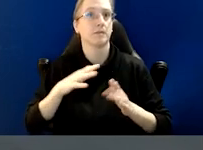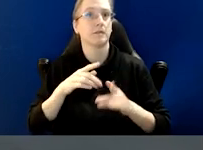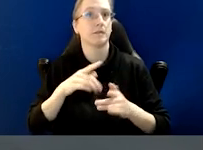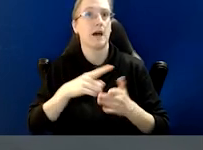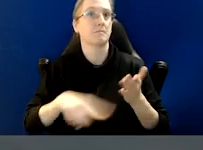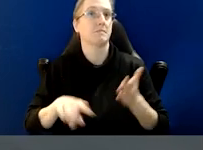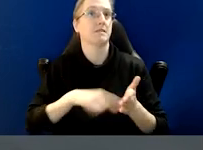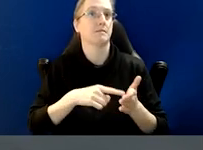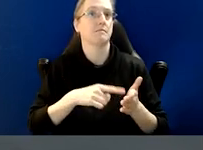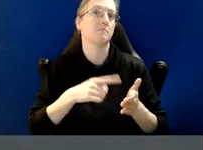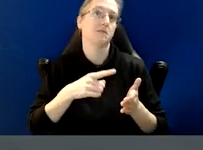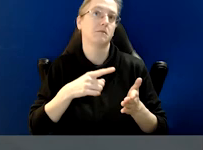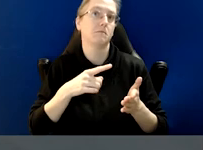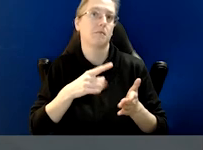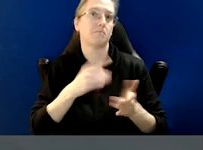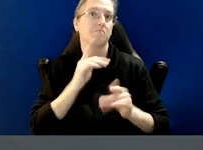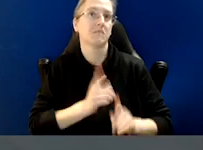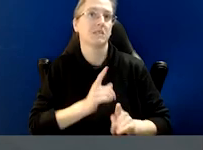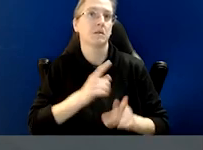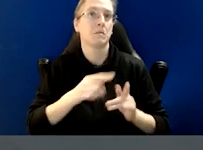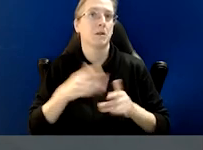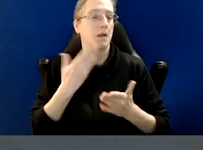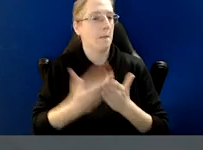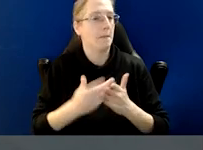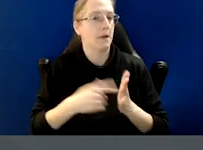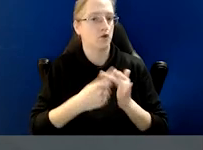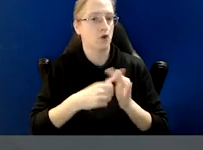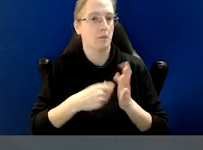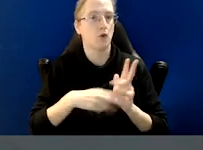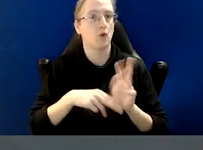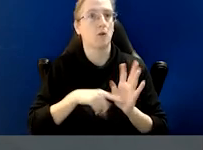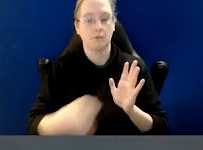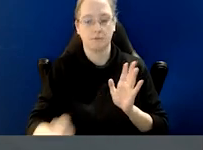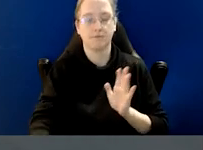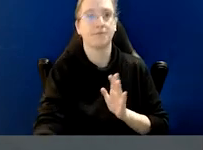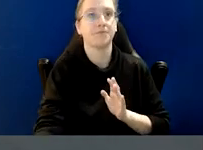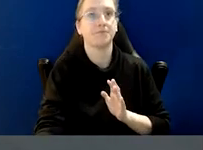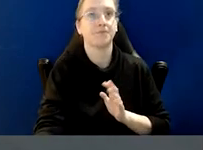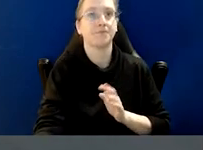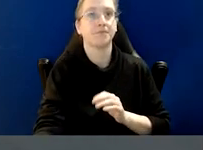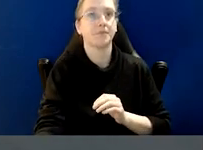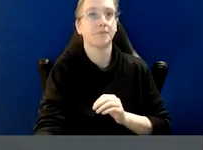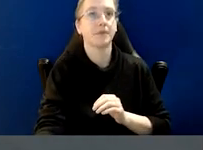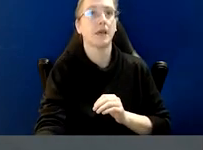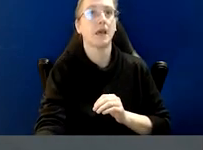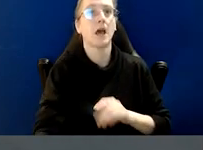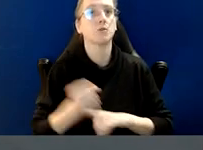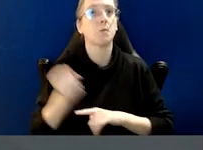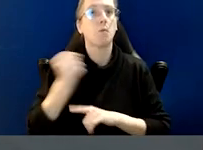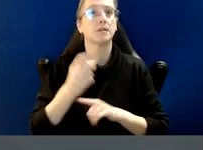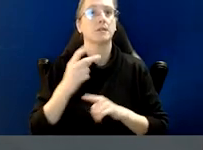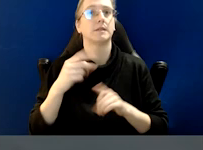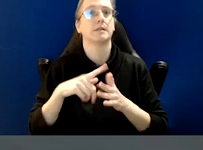Stephen Farrow joined IBAC in July, 2021 as a Deputy Commissioner, and he was appointed acting Commissioner in December,